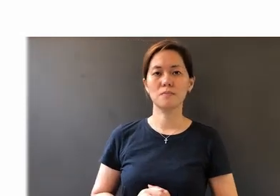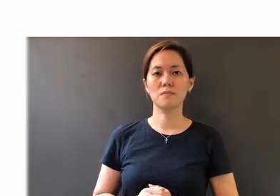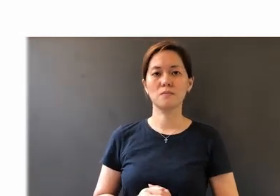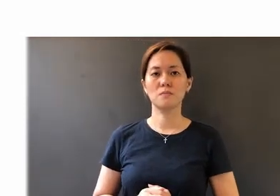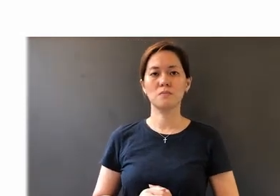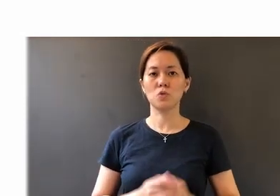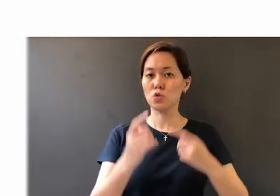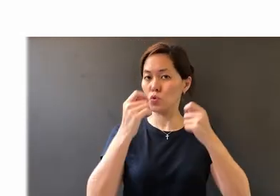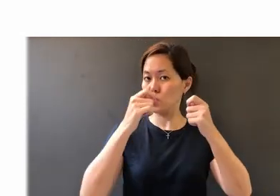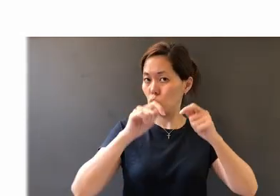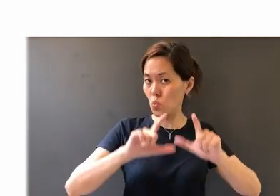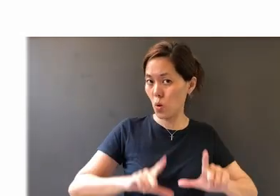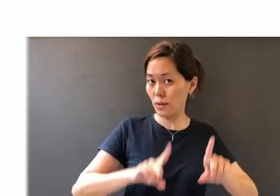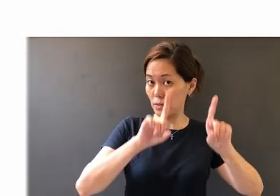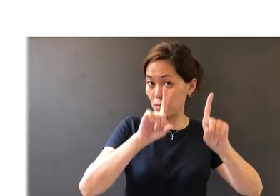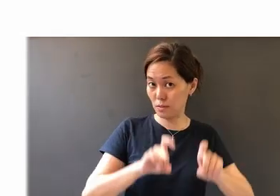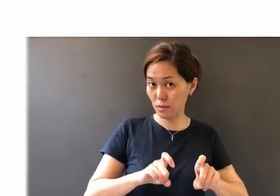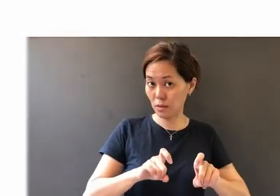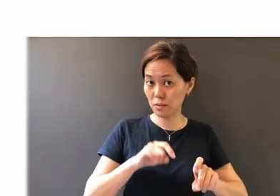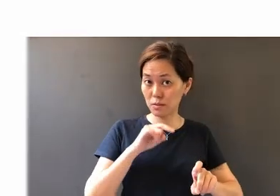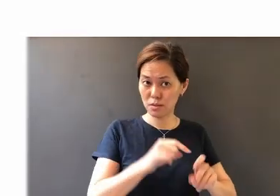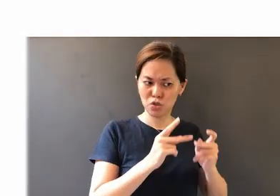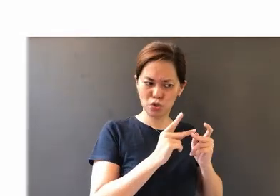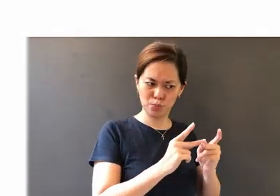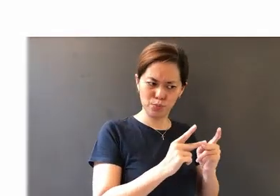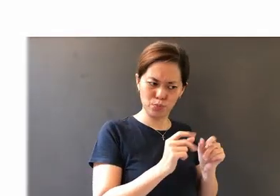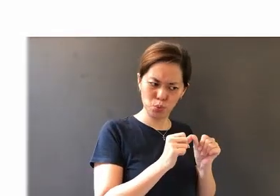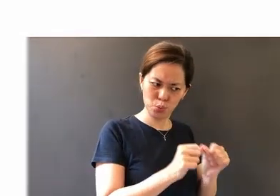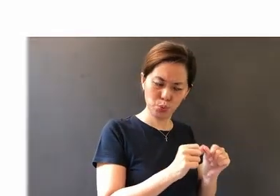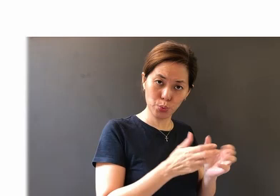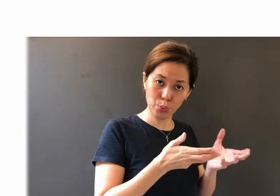Trials and tests, through perseverance and steadfastness,